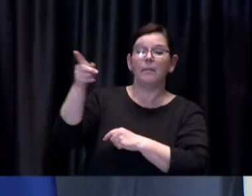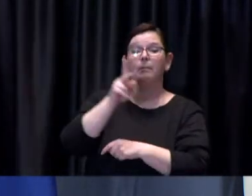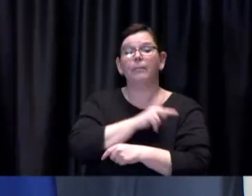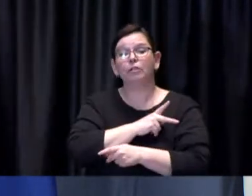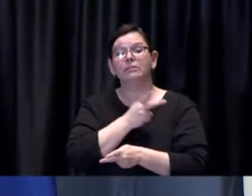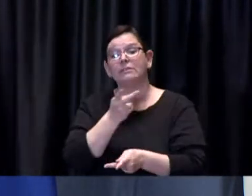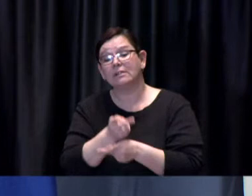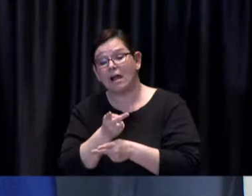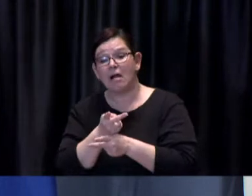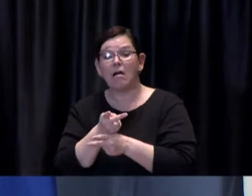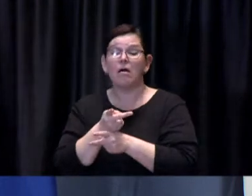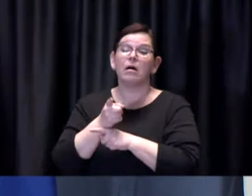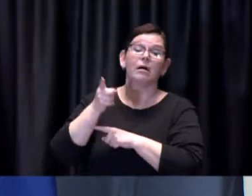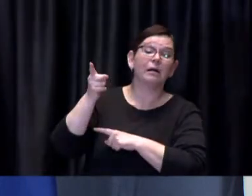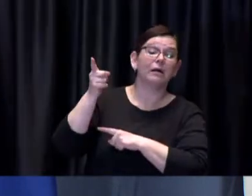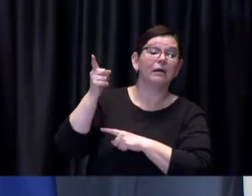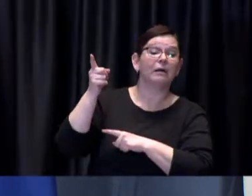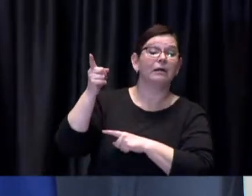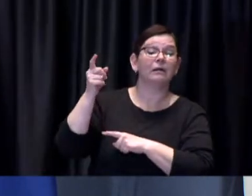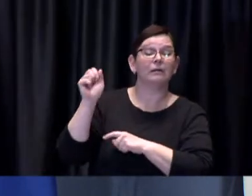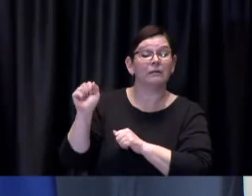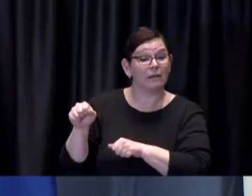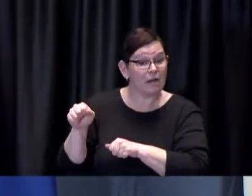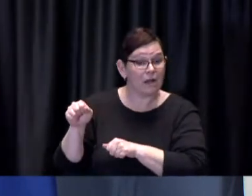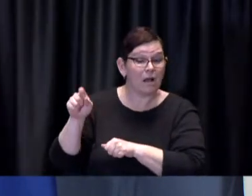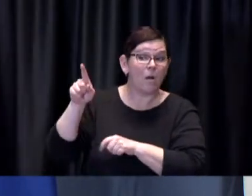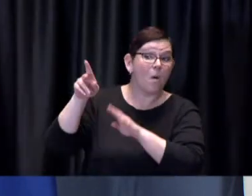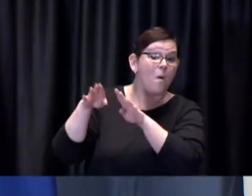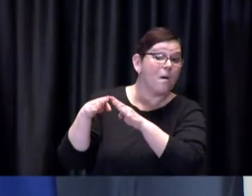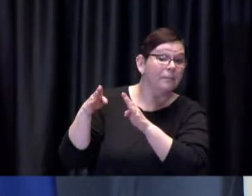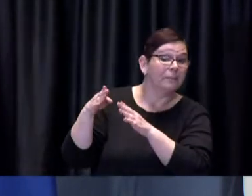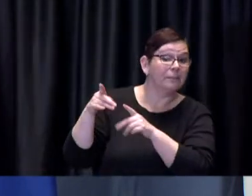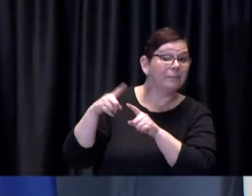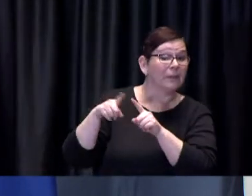at the same time what I've also said is that as we take this on a day by day basis I mean this is